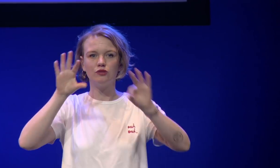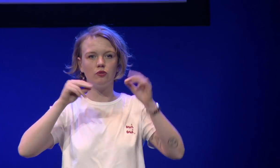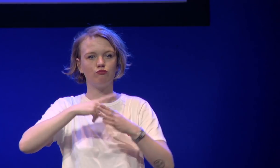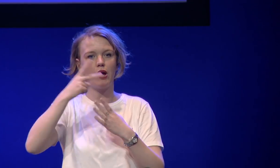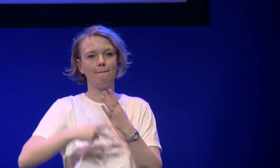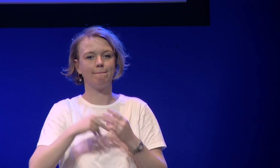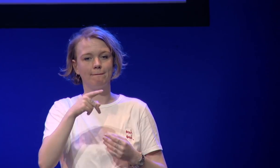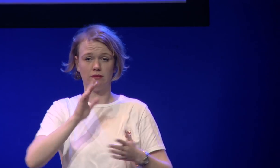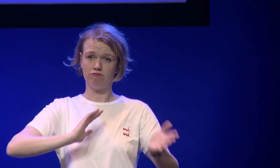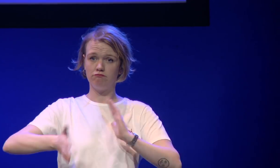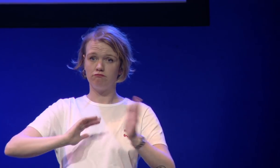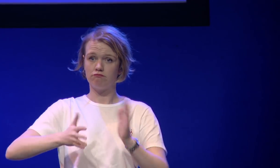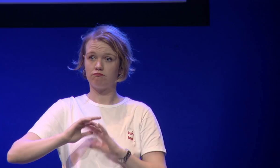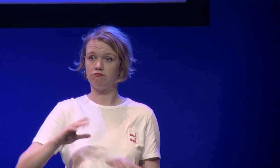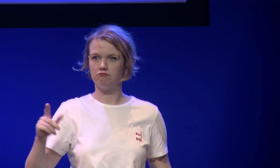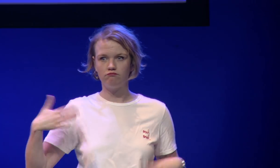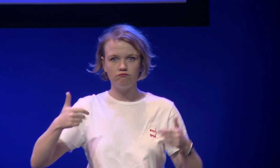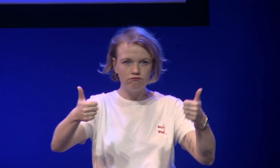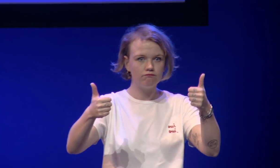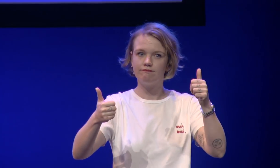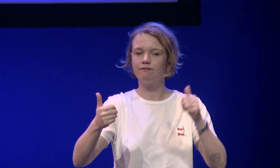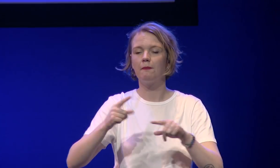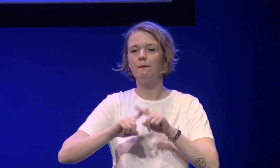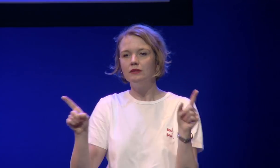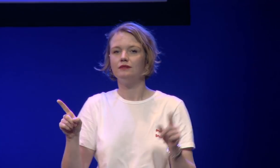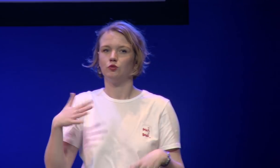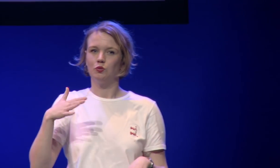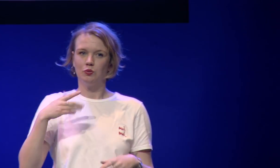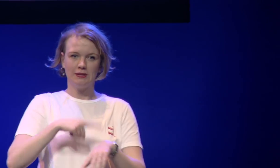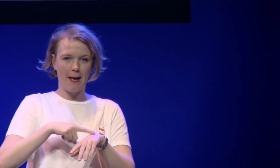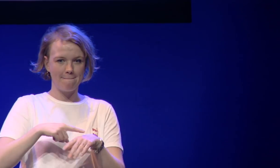have translated their election program into Dutch sign language which is very